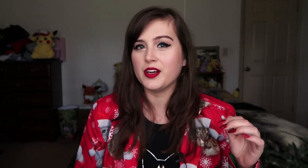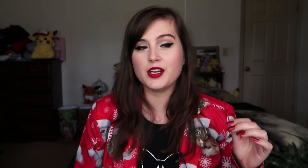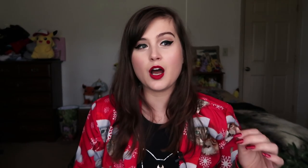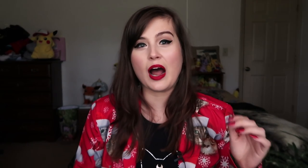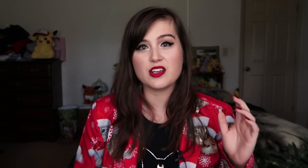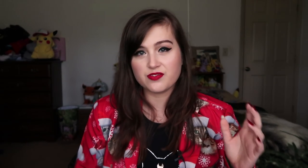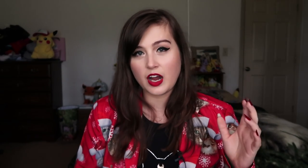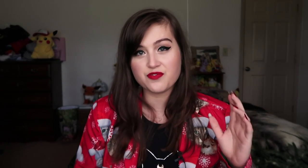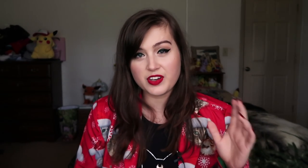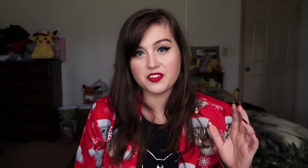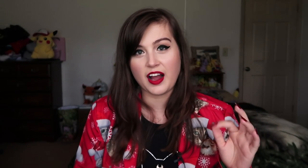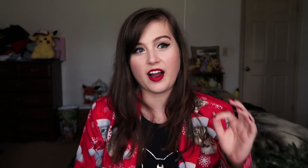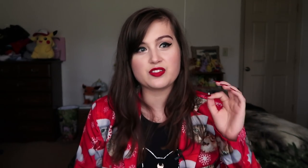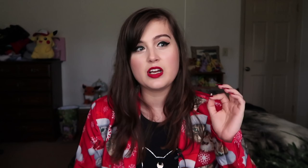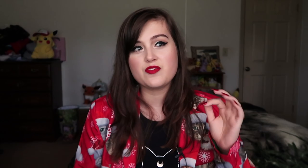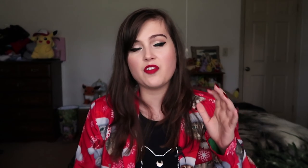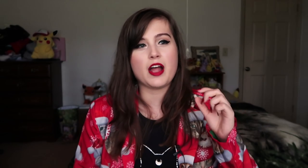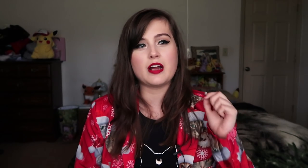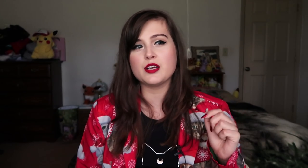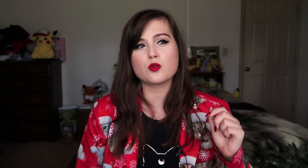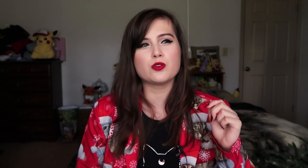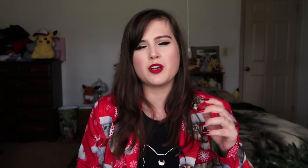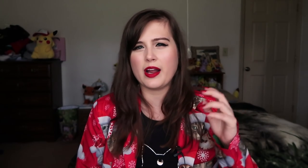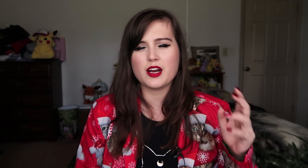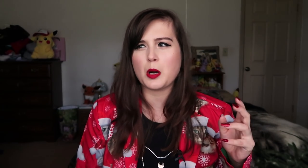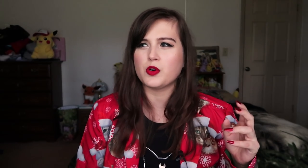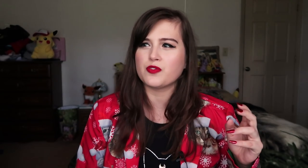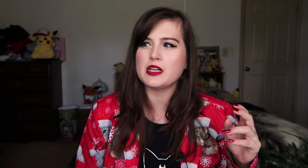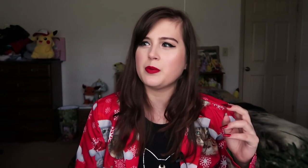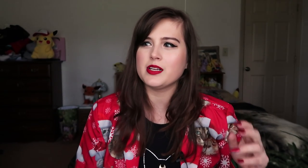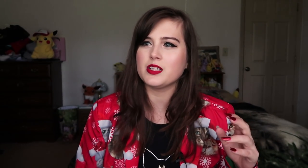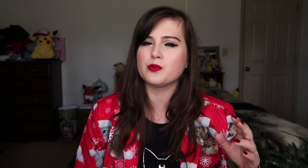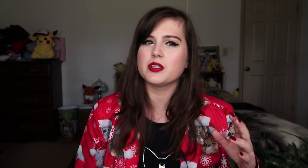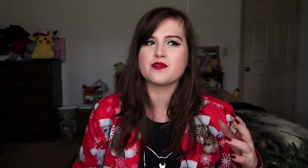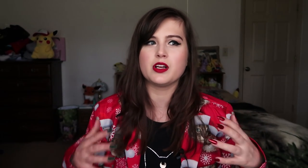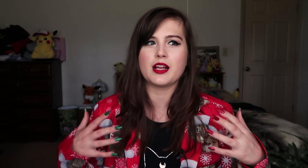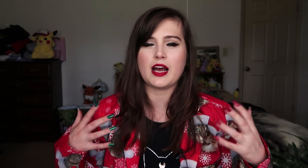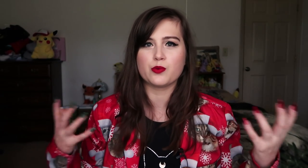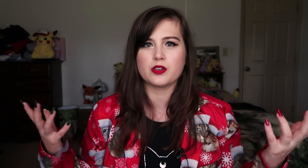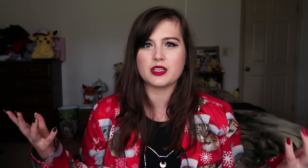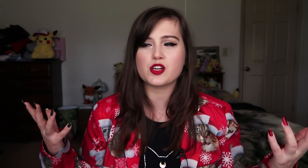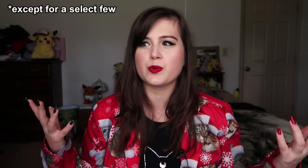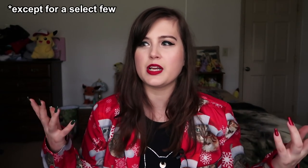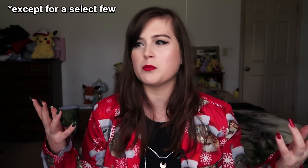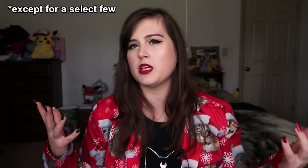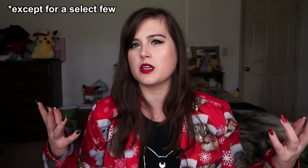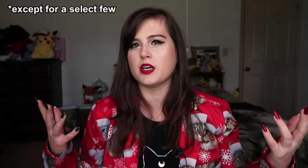You know, I feel that, I felt that in high school. You know, I had a couple of friends but I didn't really feel like I had a real connection with anybody